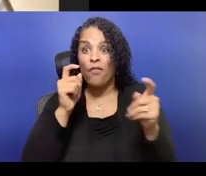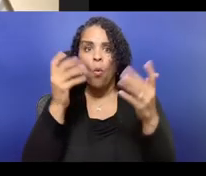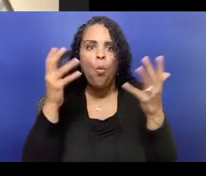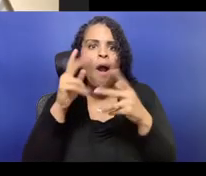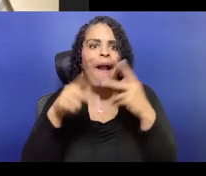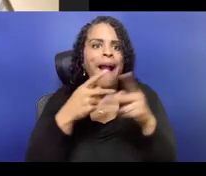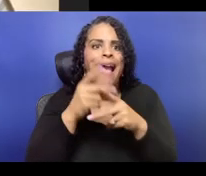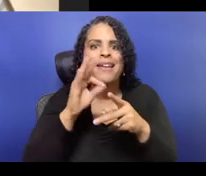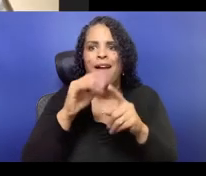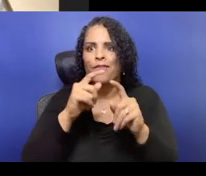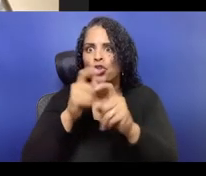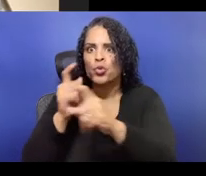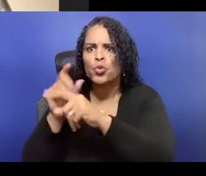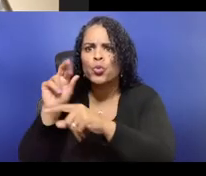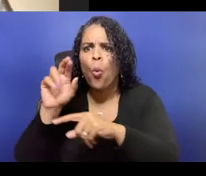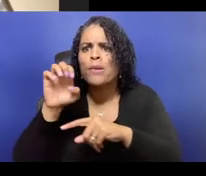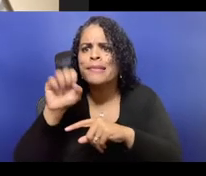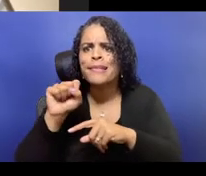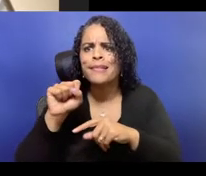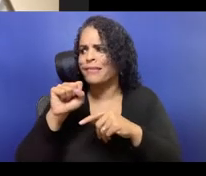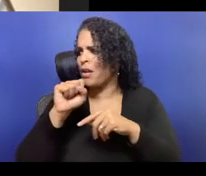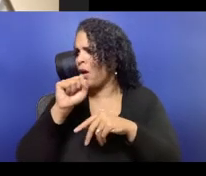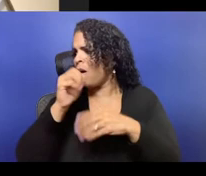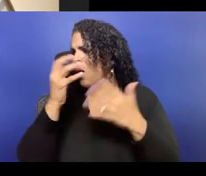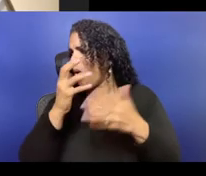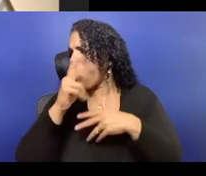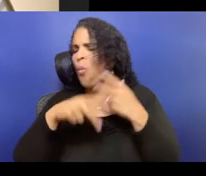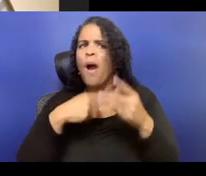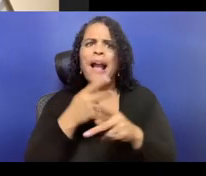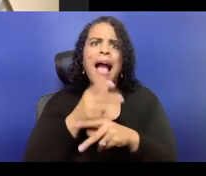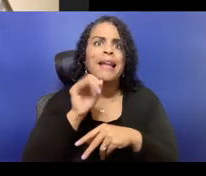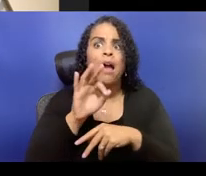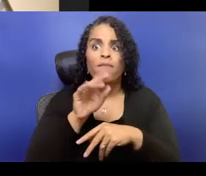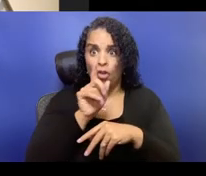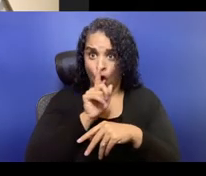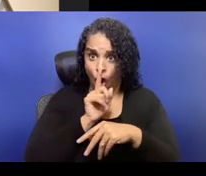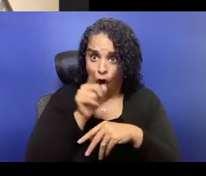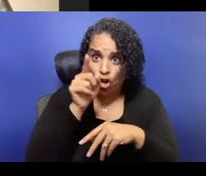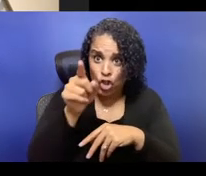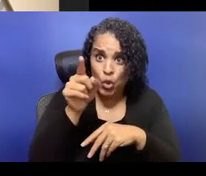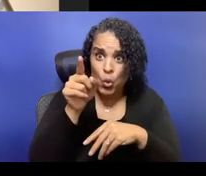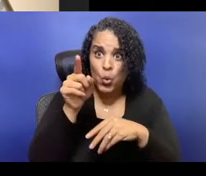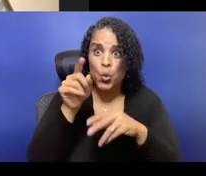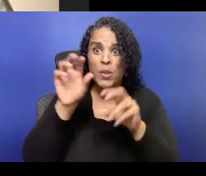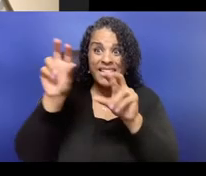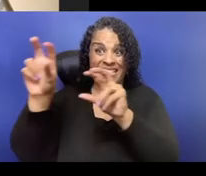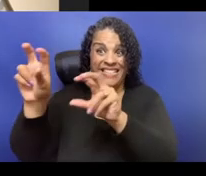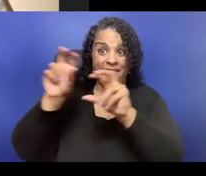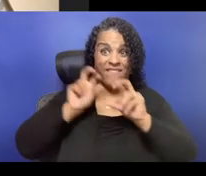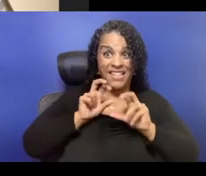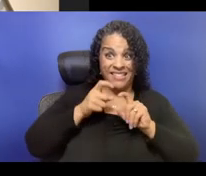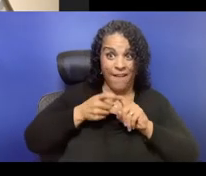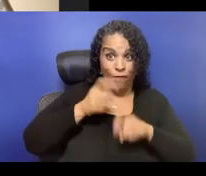and every person paid $18, we would only be making 3/4 of our budget, just like that,